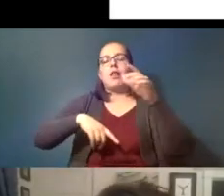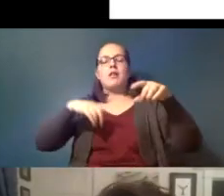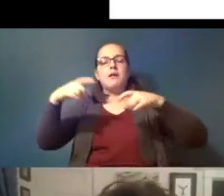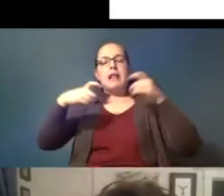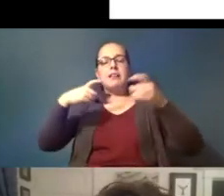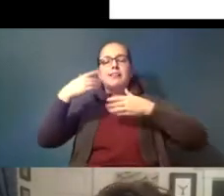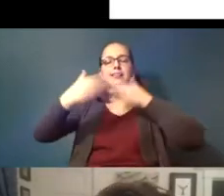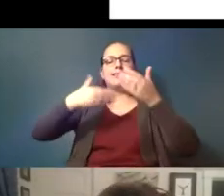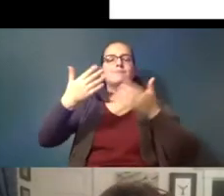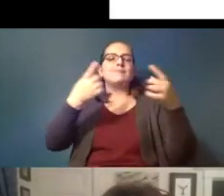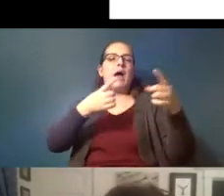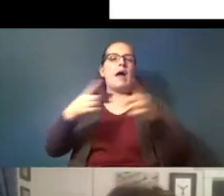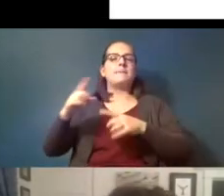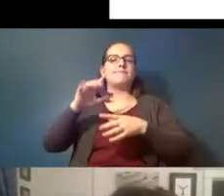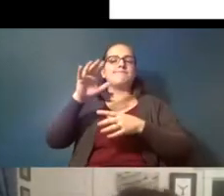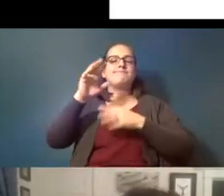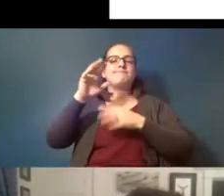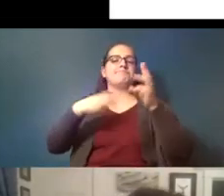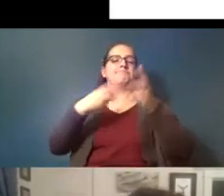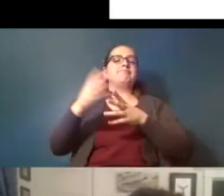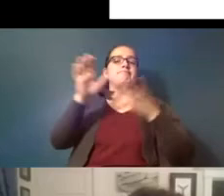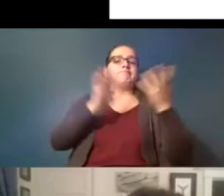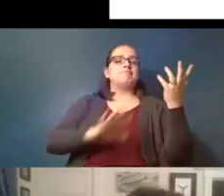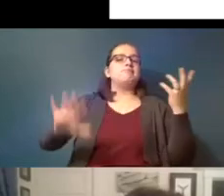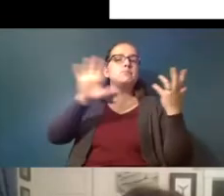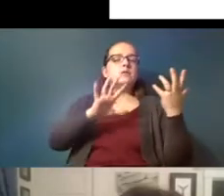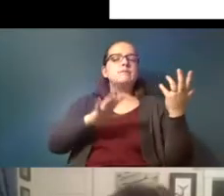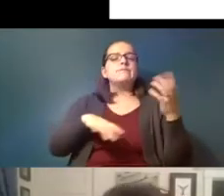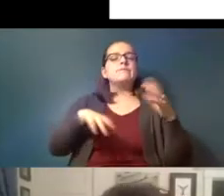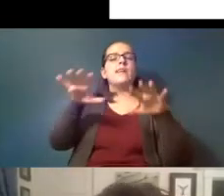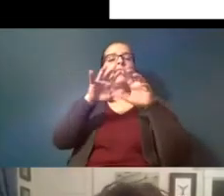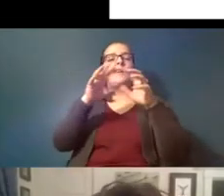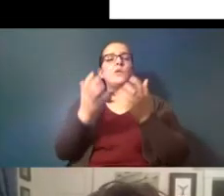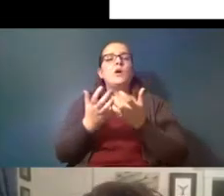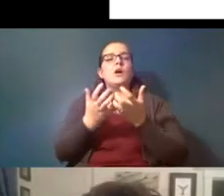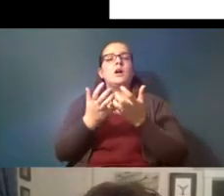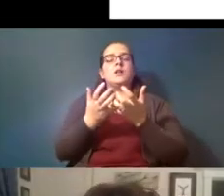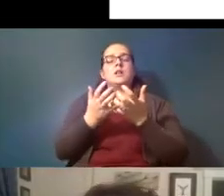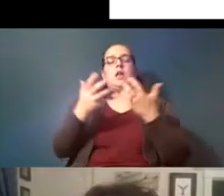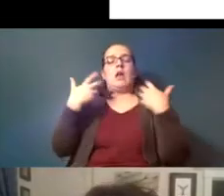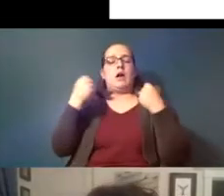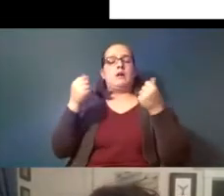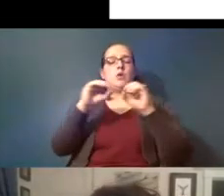underway around the world the world health organization came out a couple of years ago